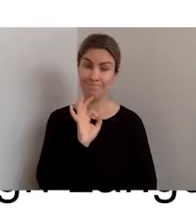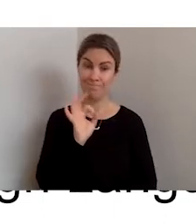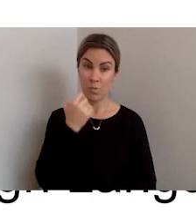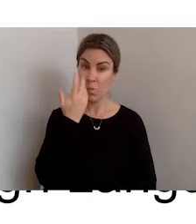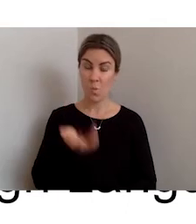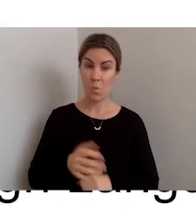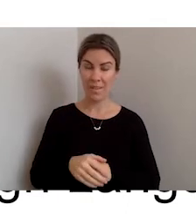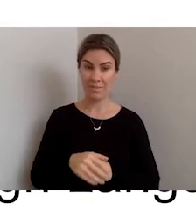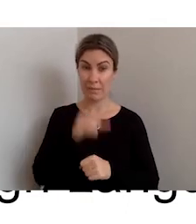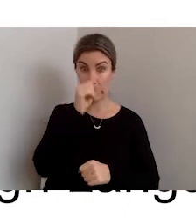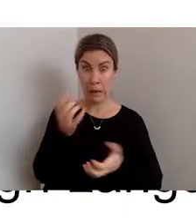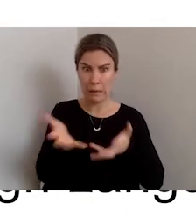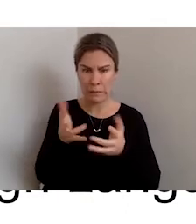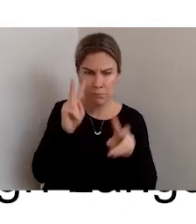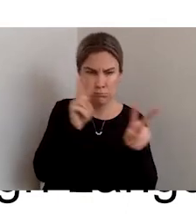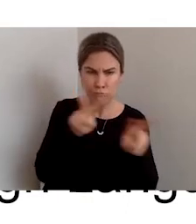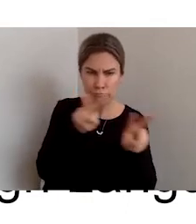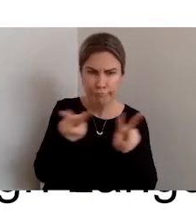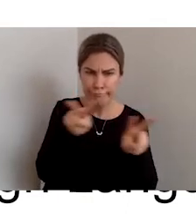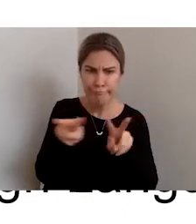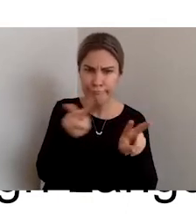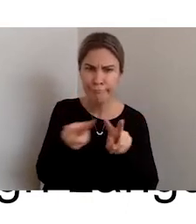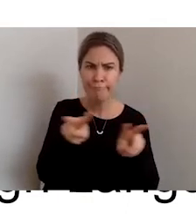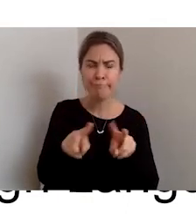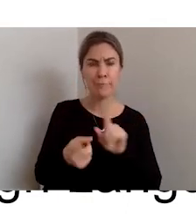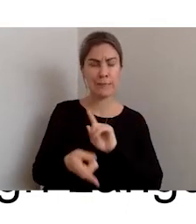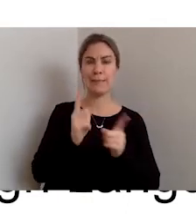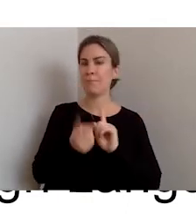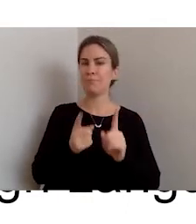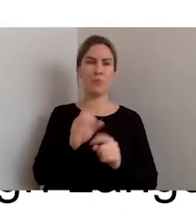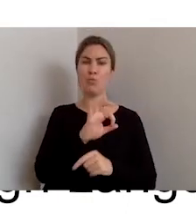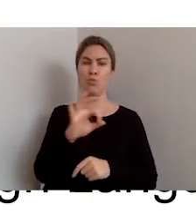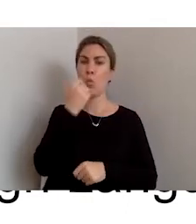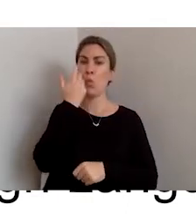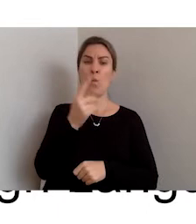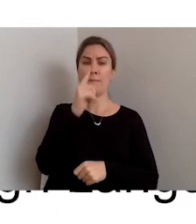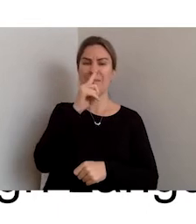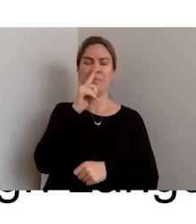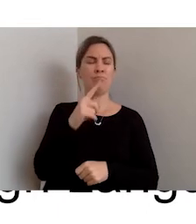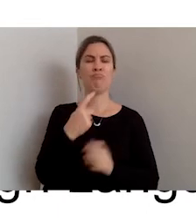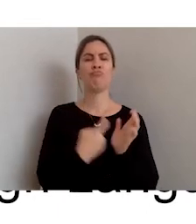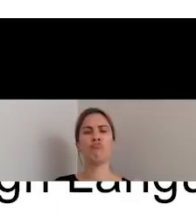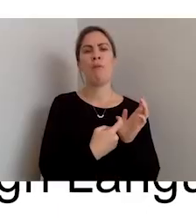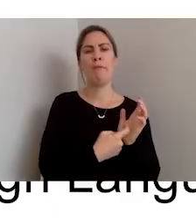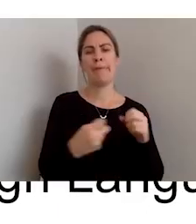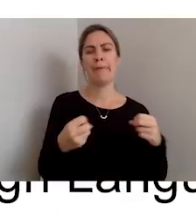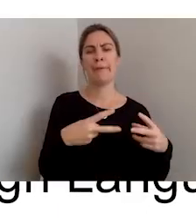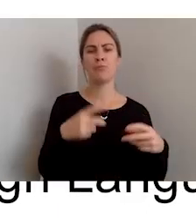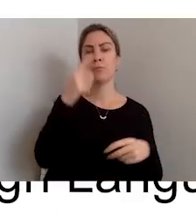There is a possibility, it doesn't always occur - some people think, "I've got captions, that's not enough."